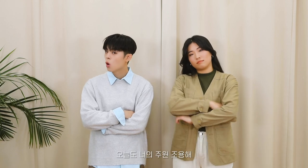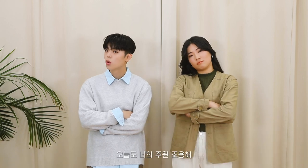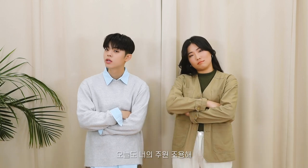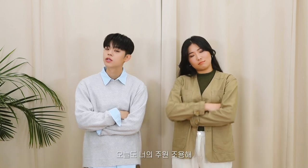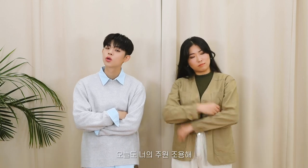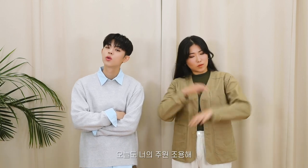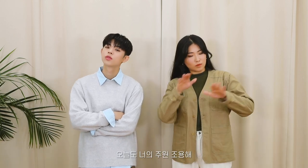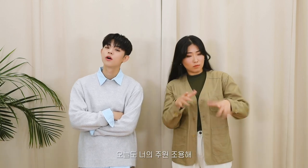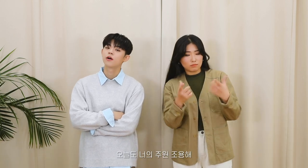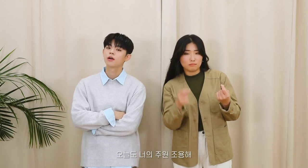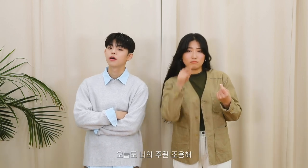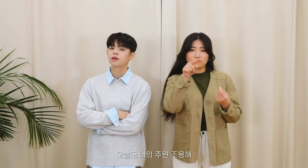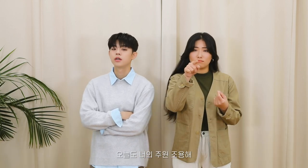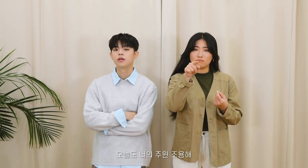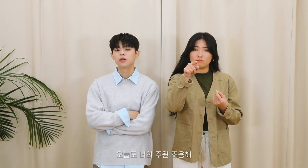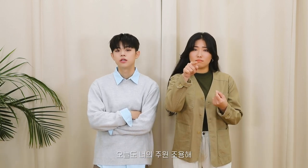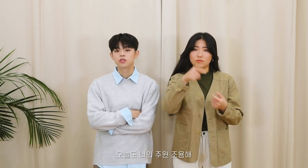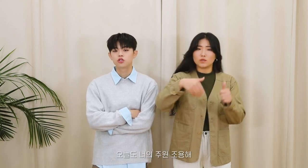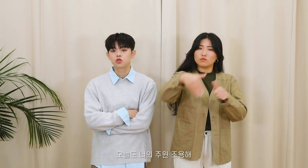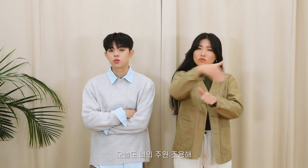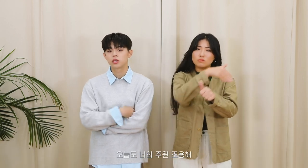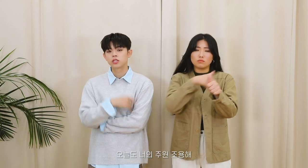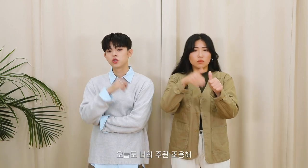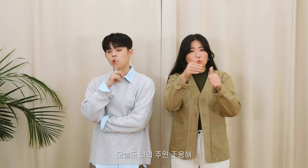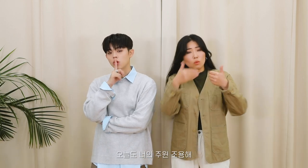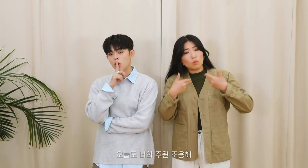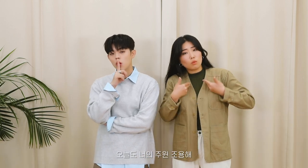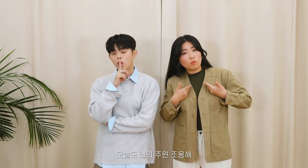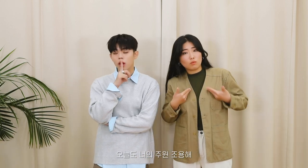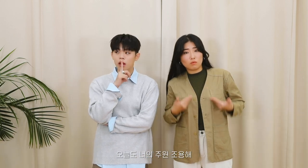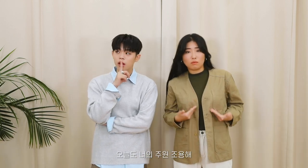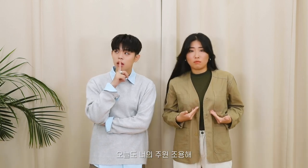It's still quiet in your surroundings today